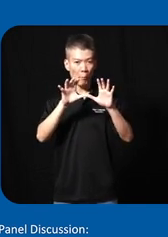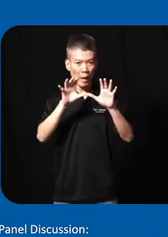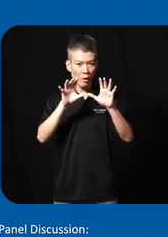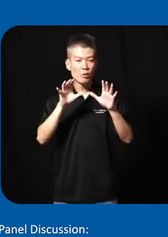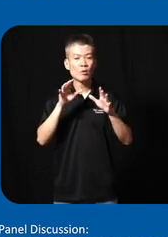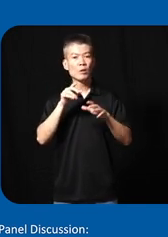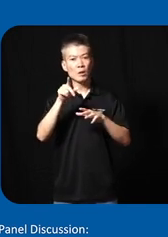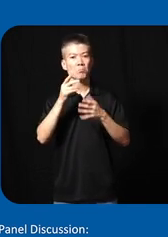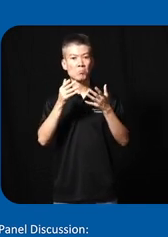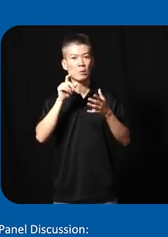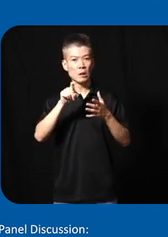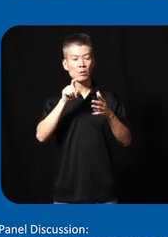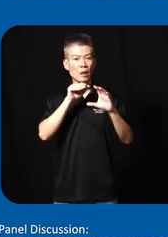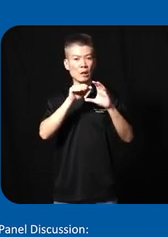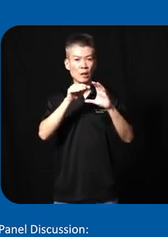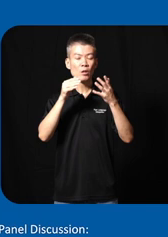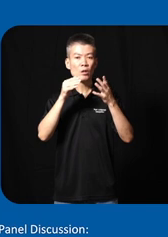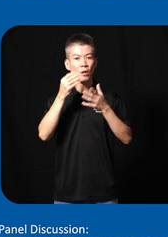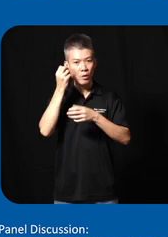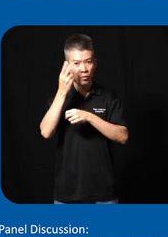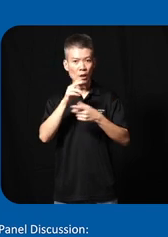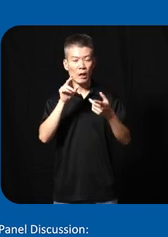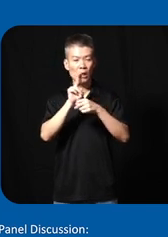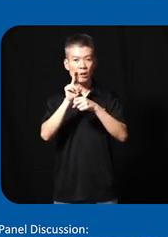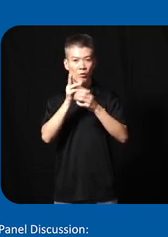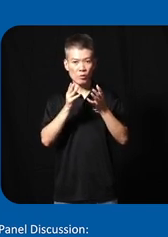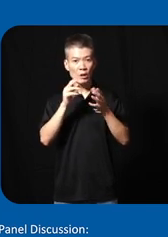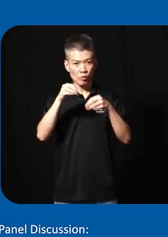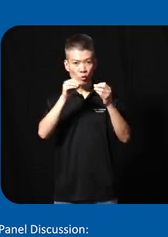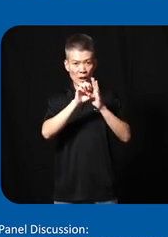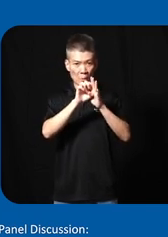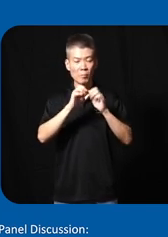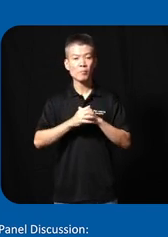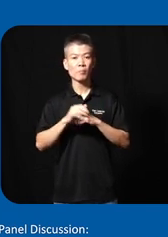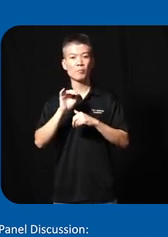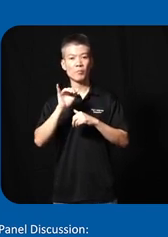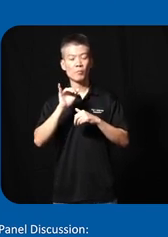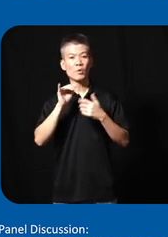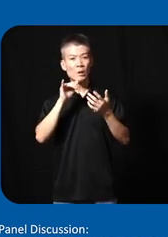and usually they need accessible information and services I can give you example like this kind